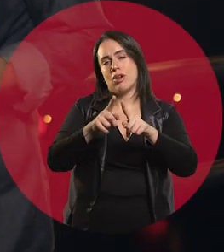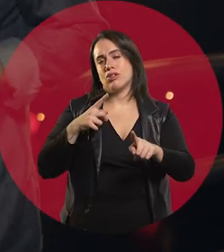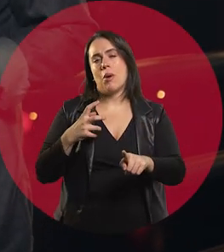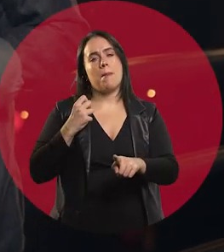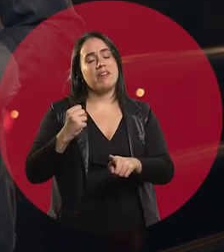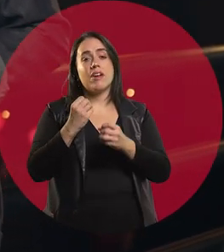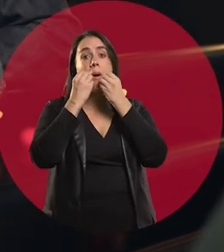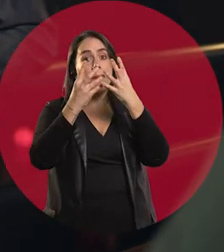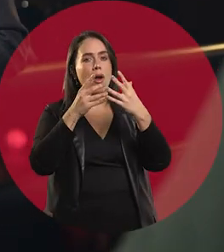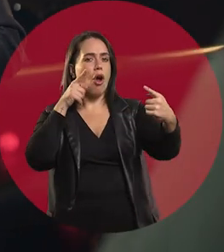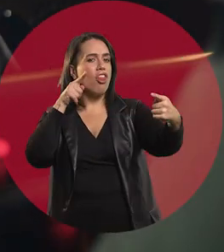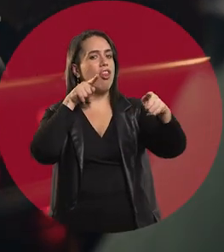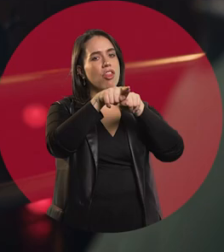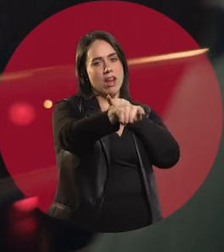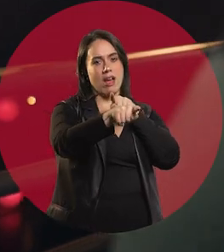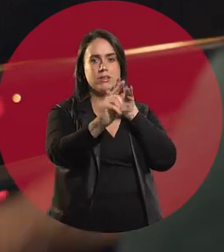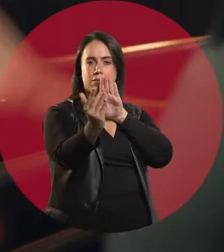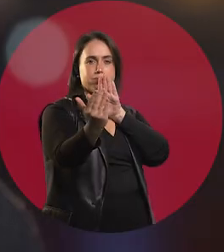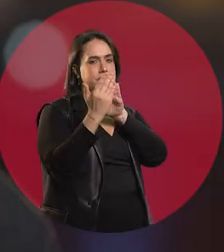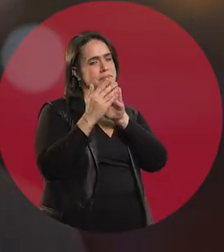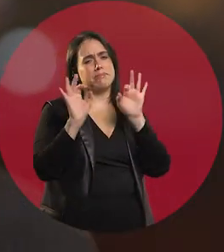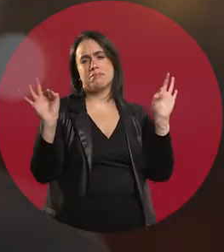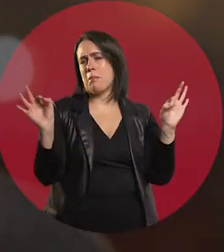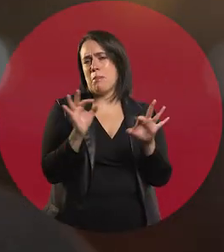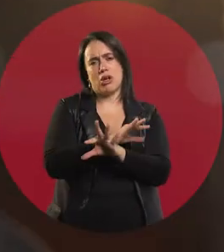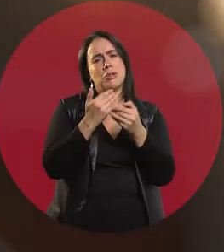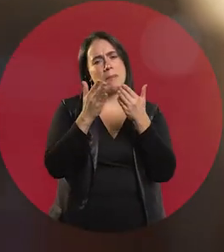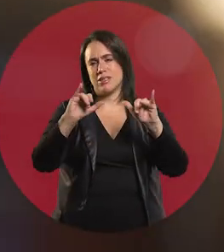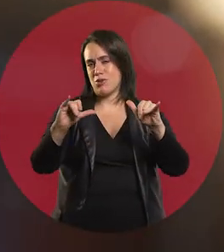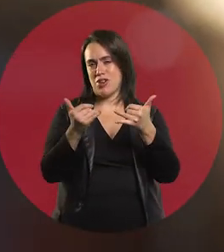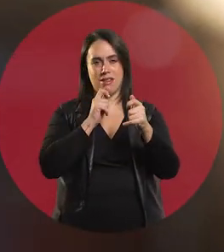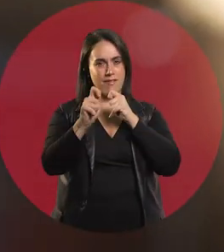So, they better catch me by surprise. Let's not talk anymore. Let's dive in.